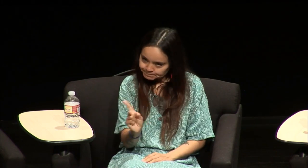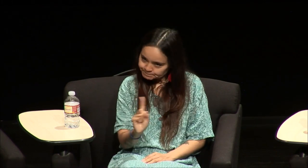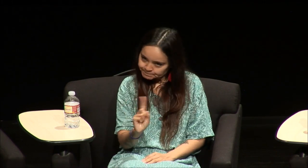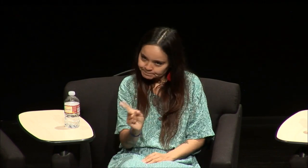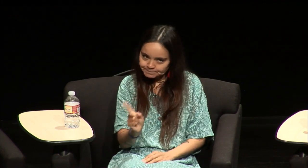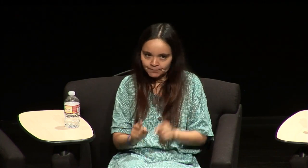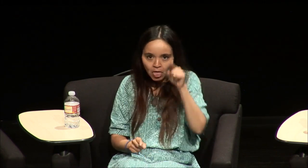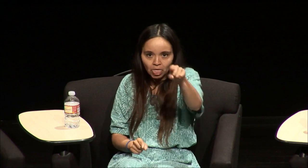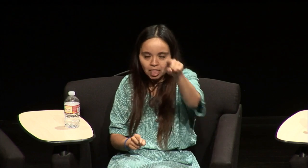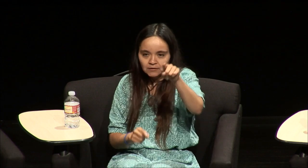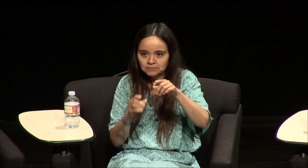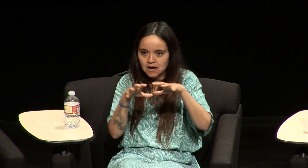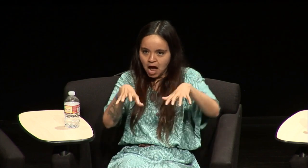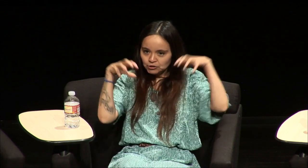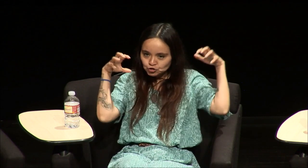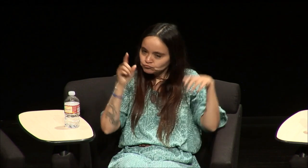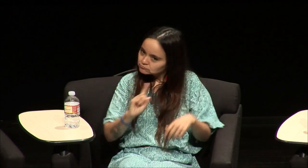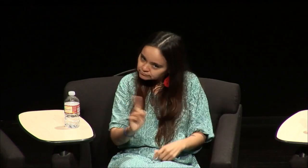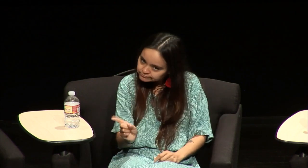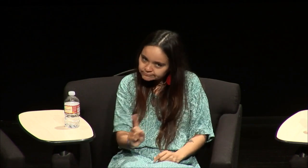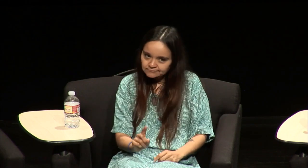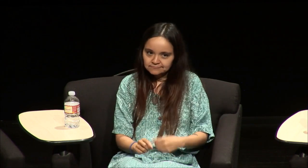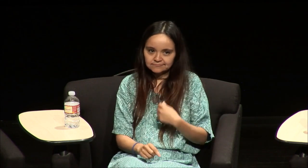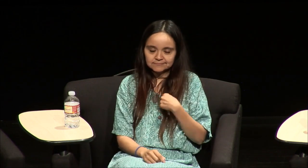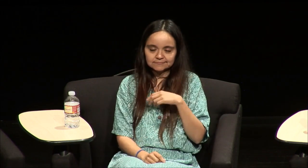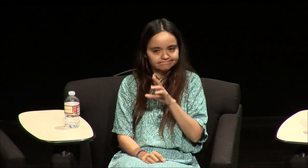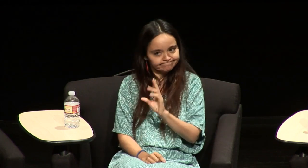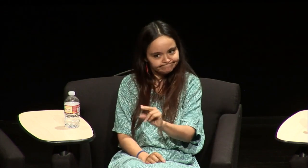pulled me aside and she was like the audience you have to pay attention to